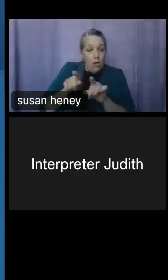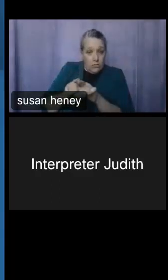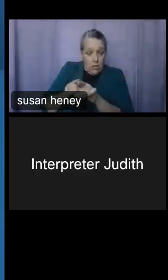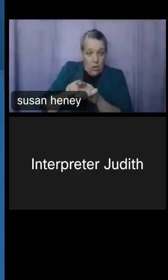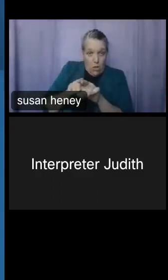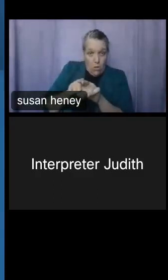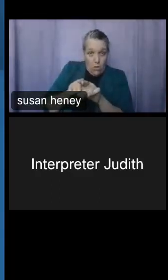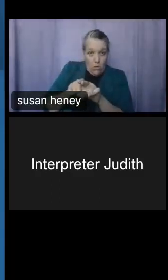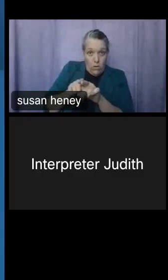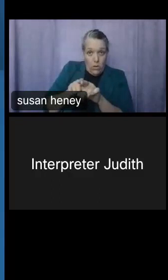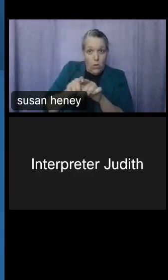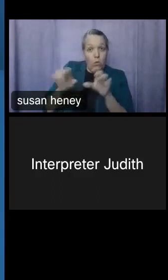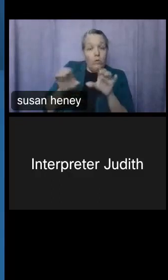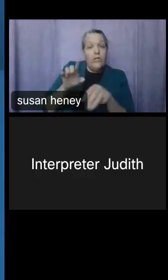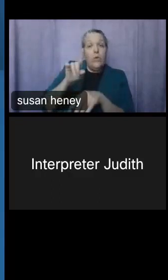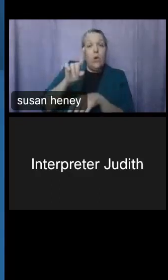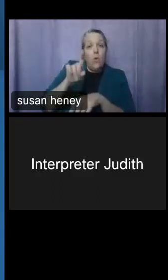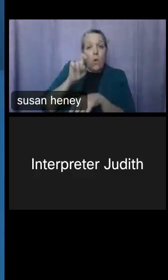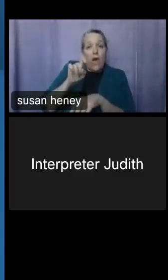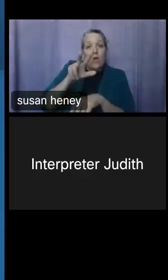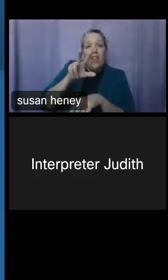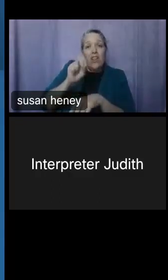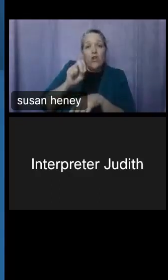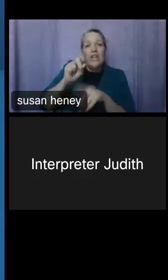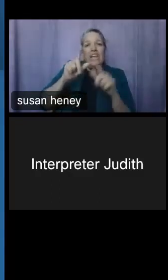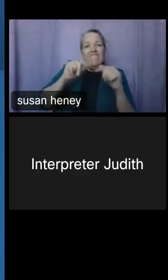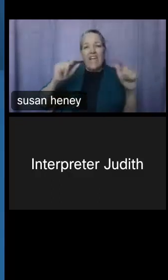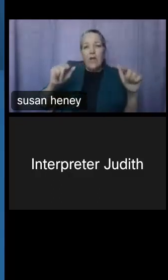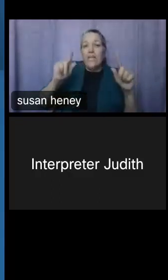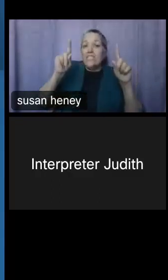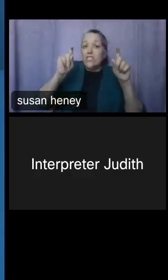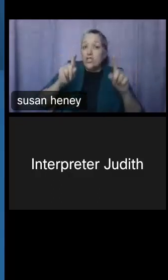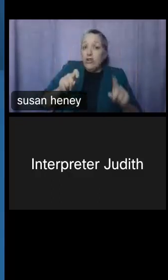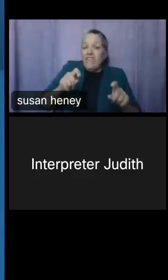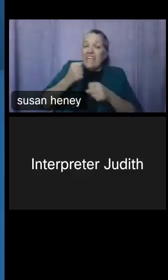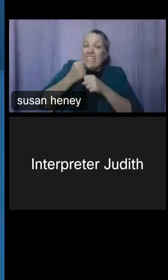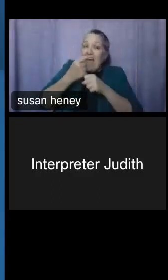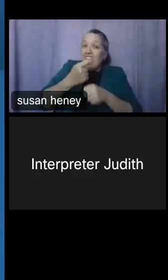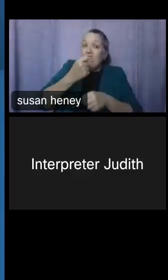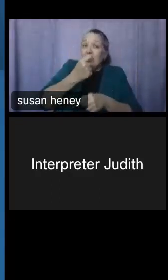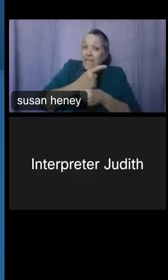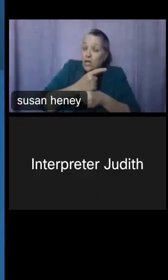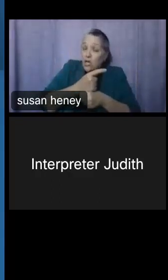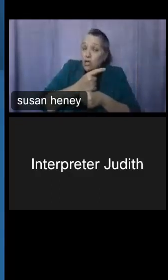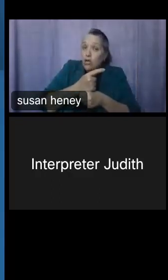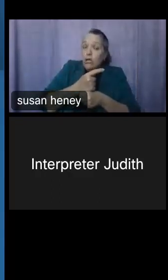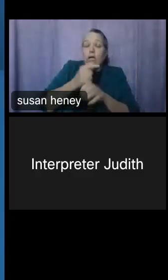130 different surveys each year, which means that there's a lot of data on both the people